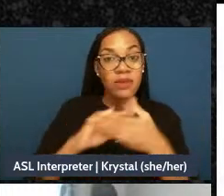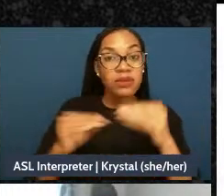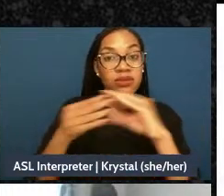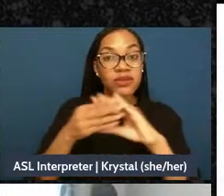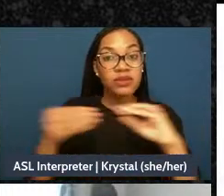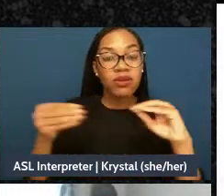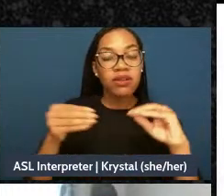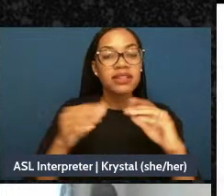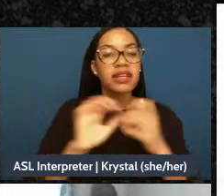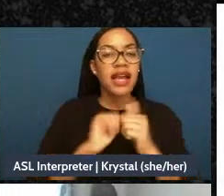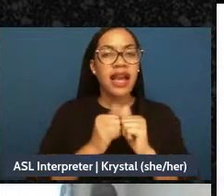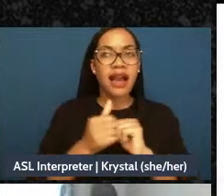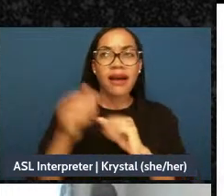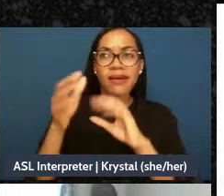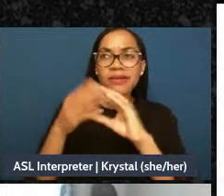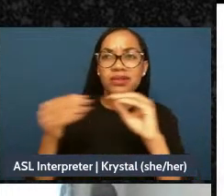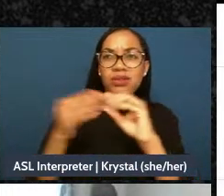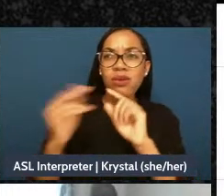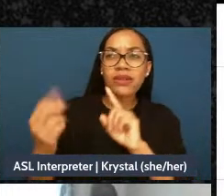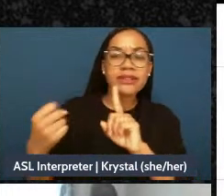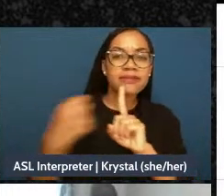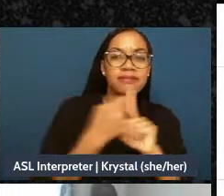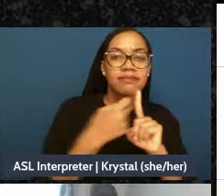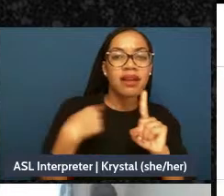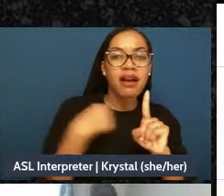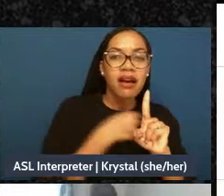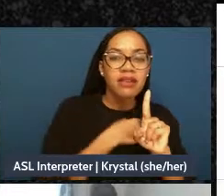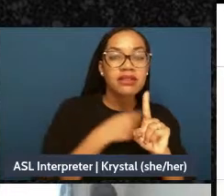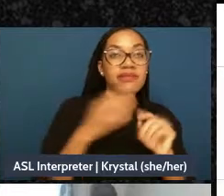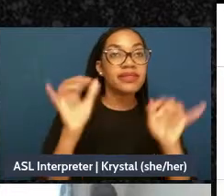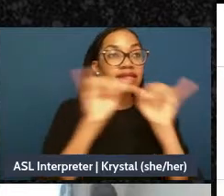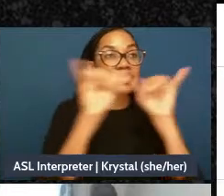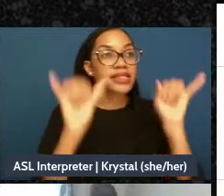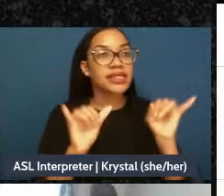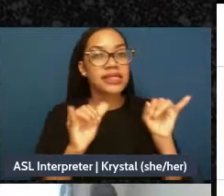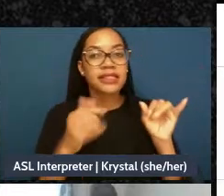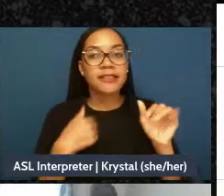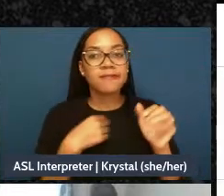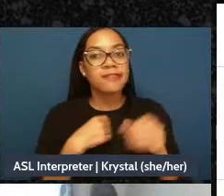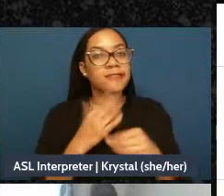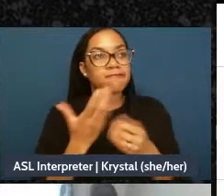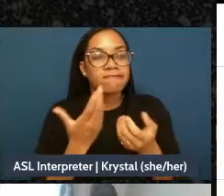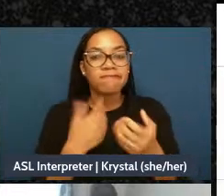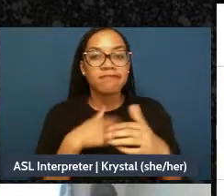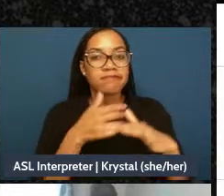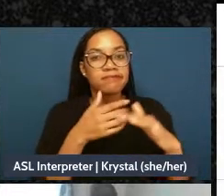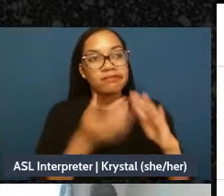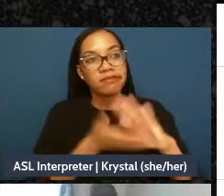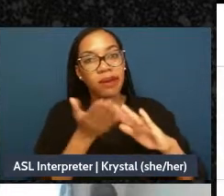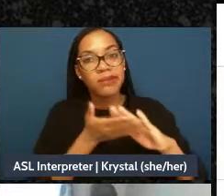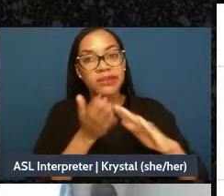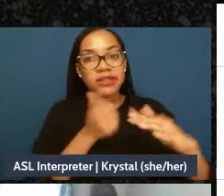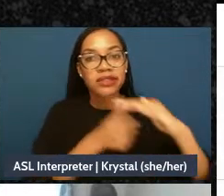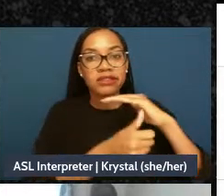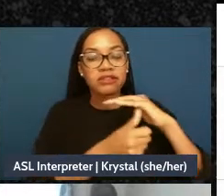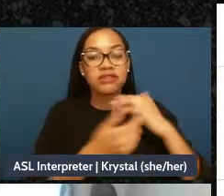the systems that were enacted upon us, and what we want what we want in terms of